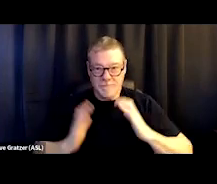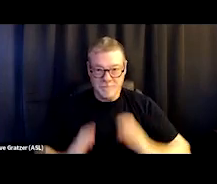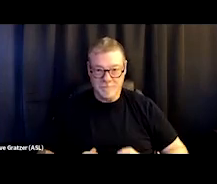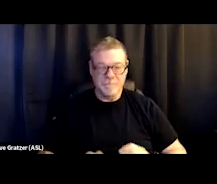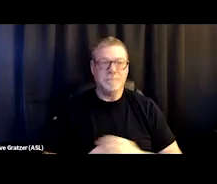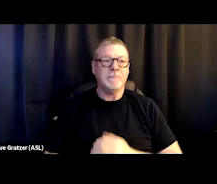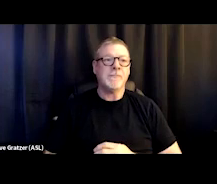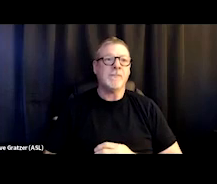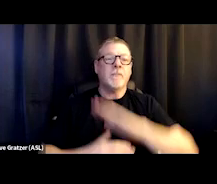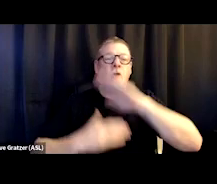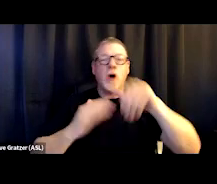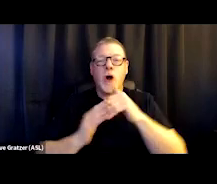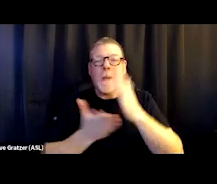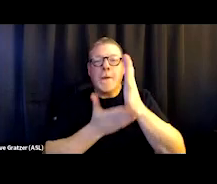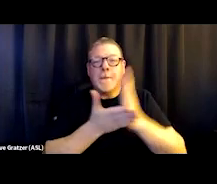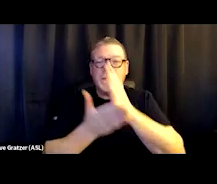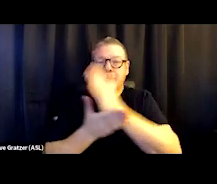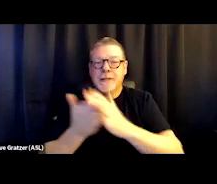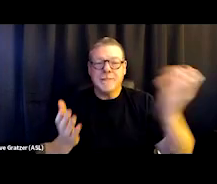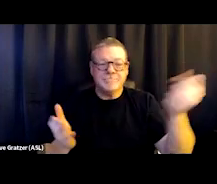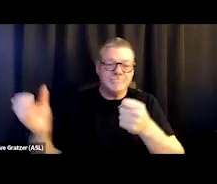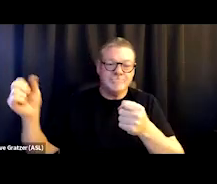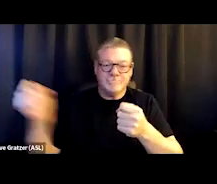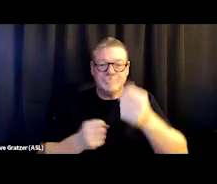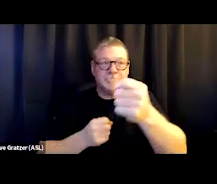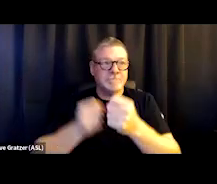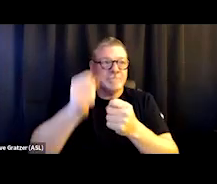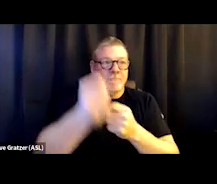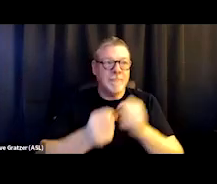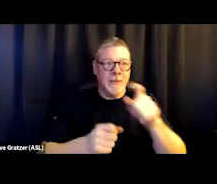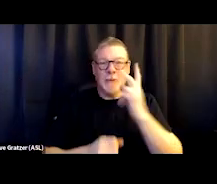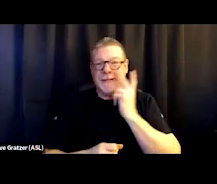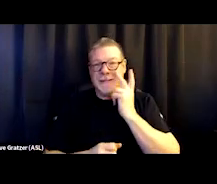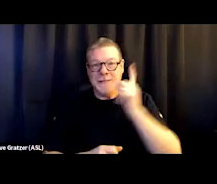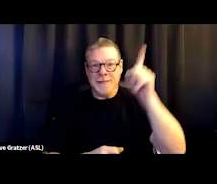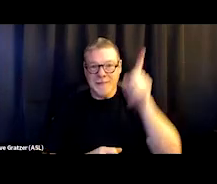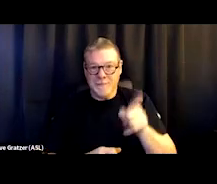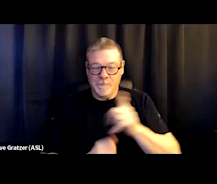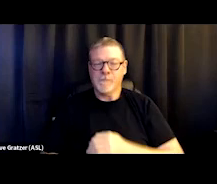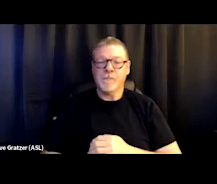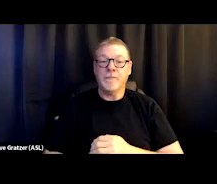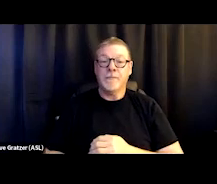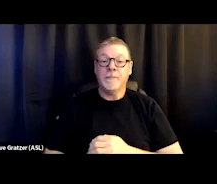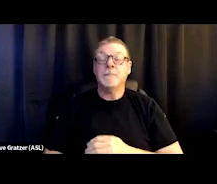are all the puzzle pieces that you see in this puzzle house. So we have onsite health clinic